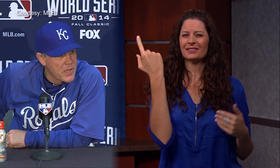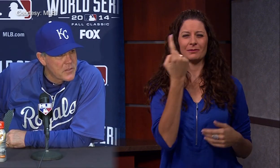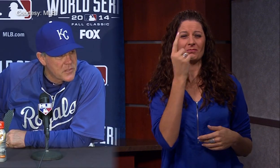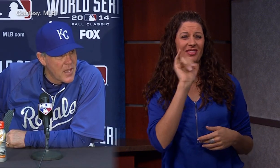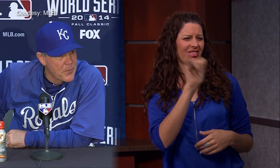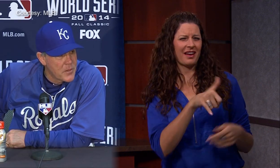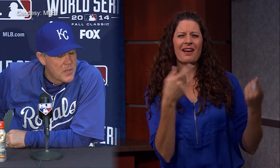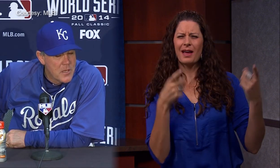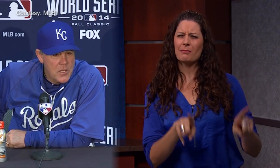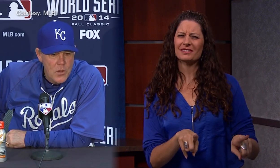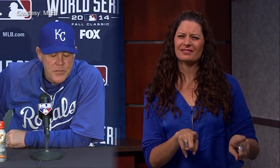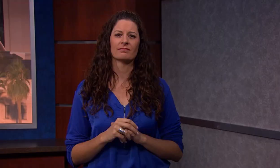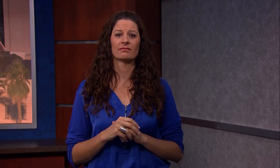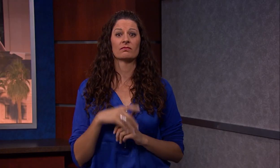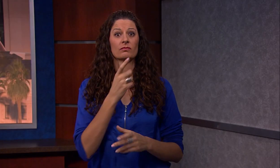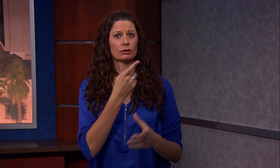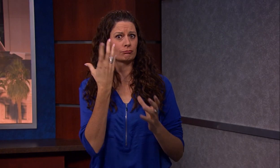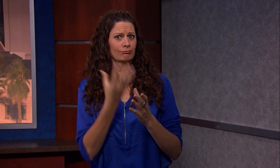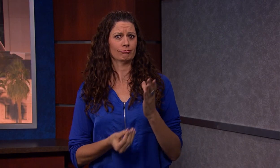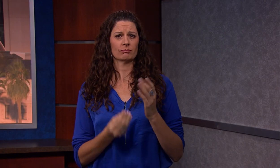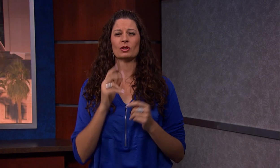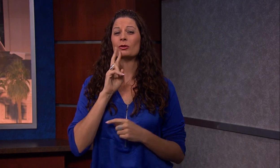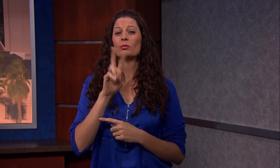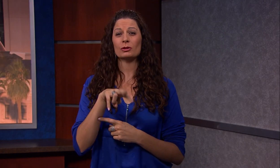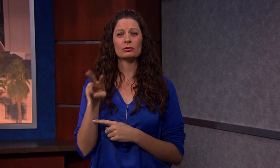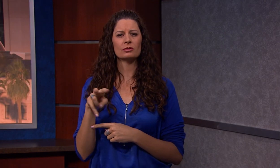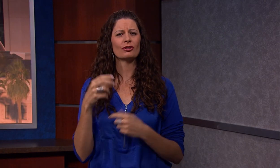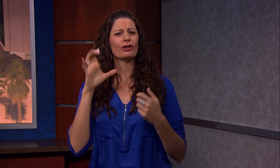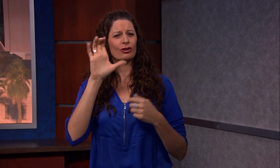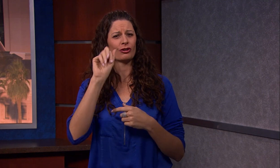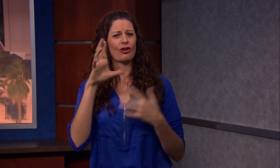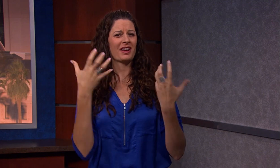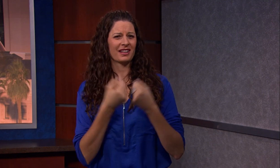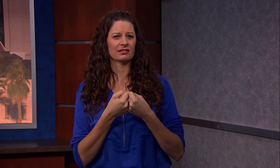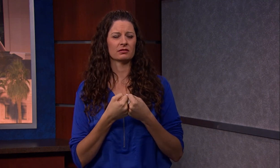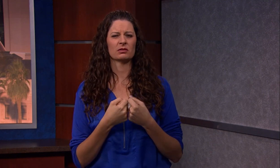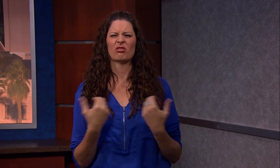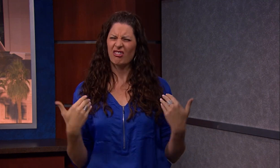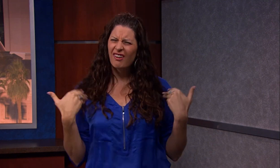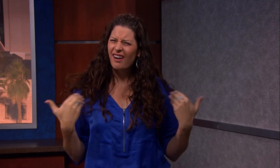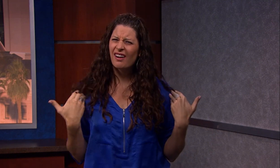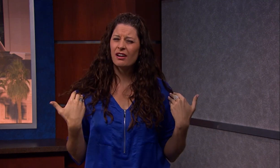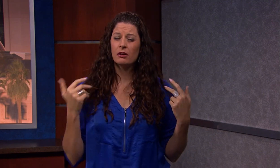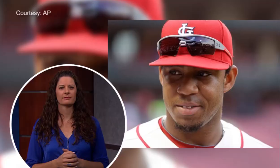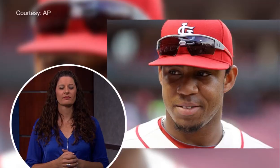like this to happen?” He was killed in a car crash at the young age of 22.